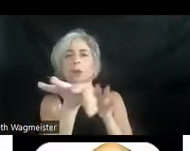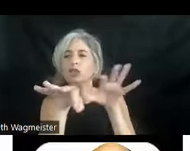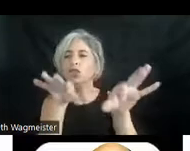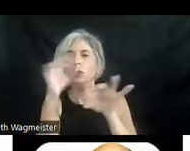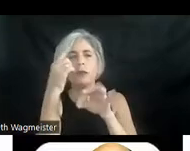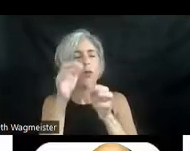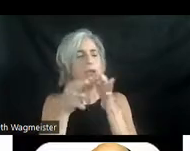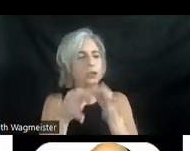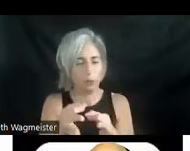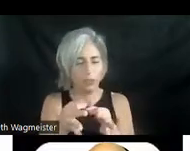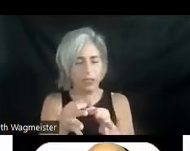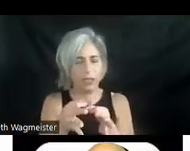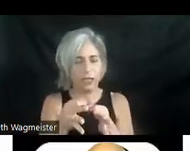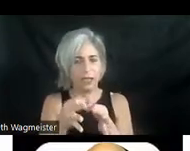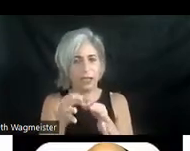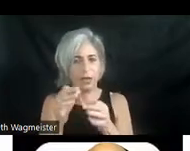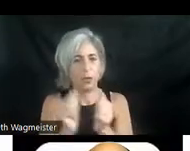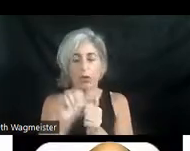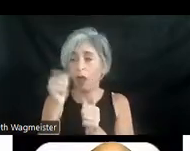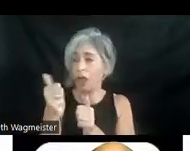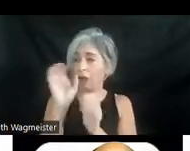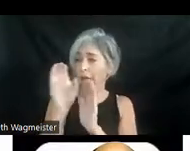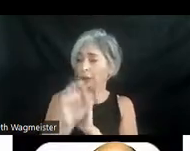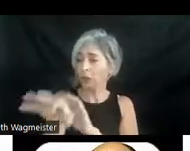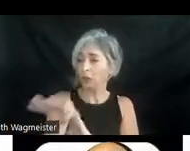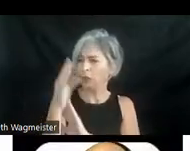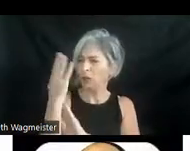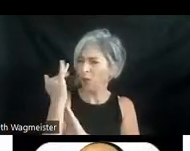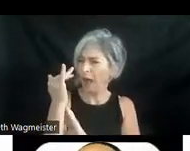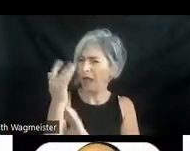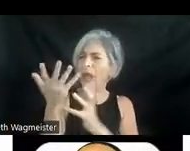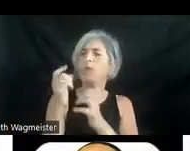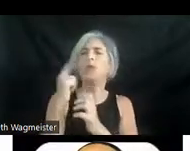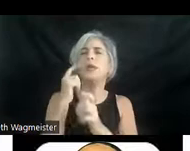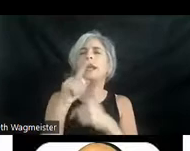description. Why weren't other images chosen. I want you to think about the words used to